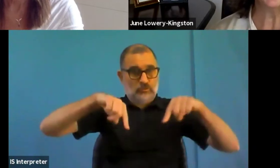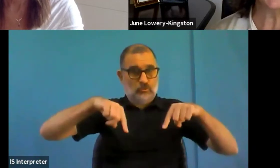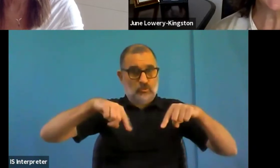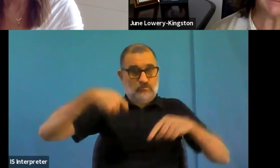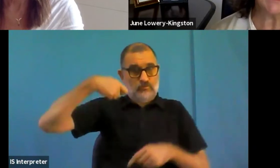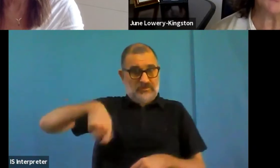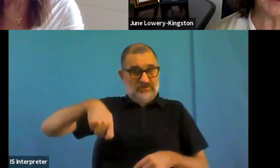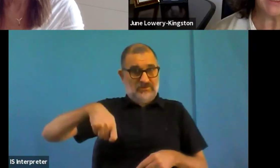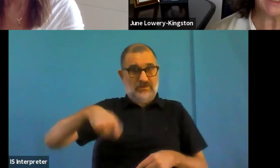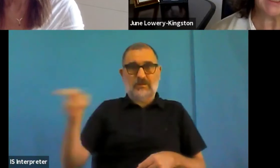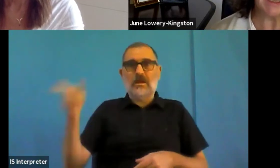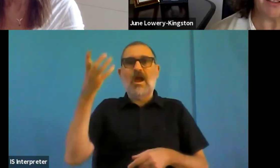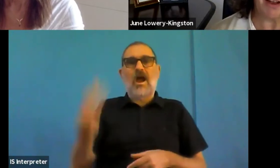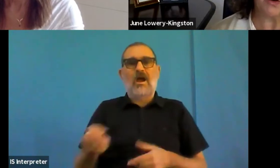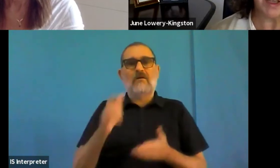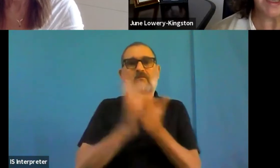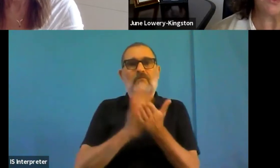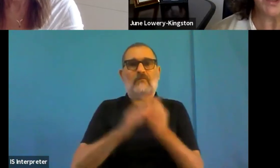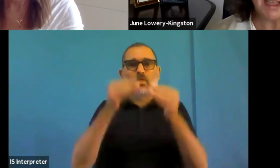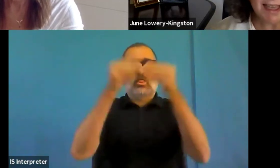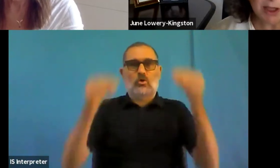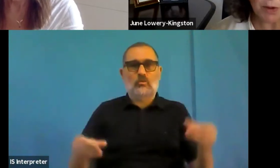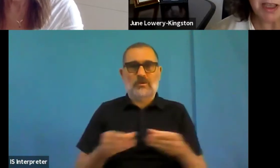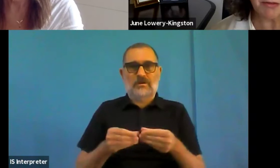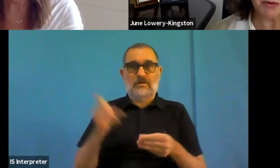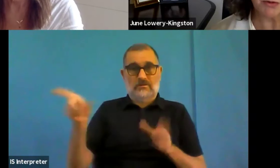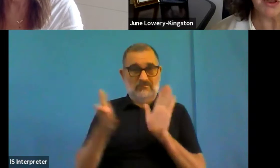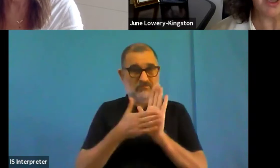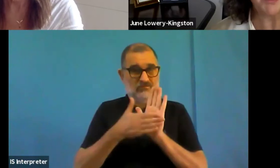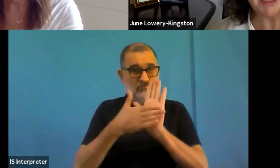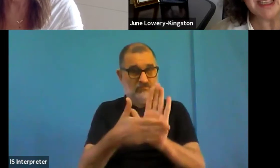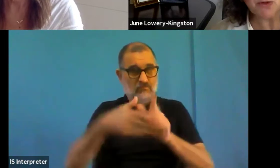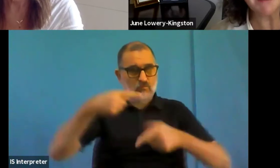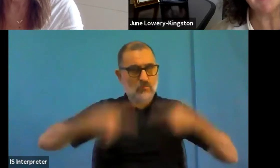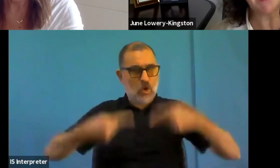And she stated very clearly in there already, we need equality for all and we need a quality